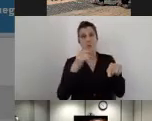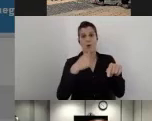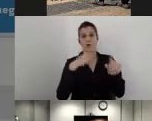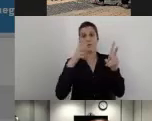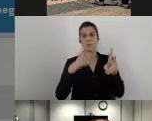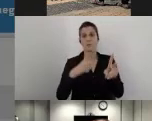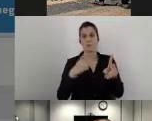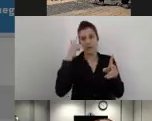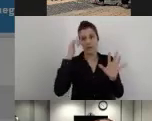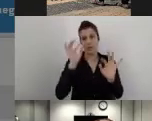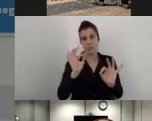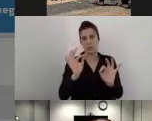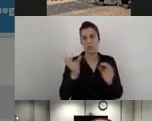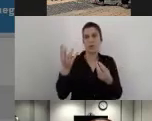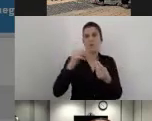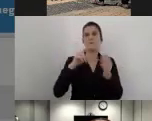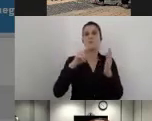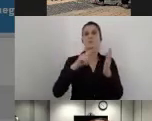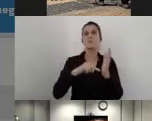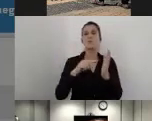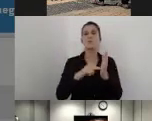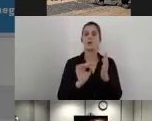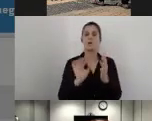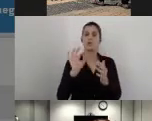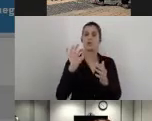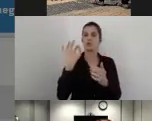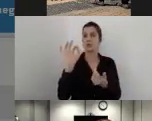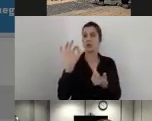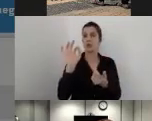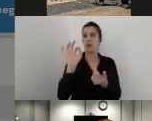to add a picture of the elevator car.